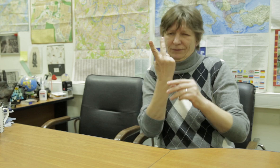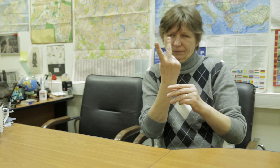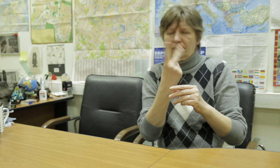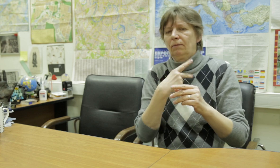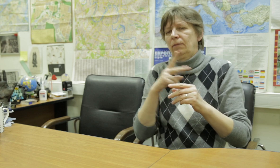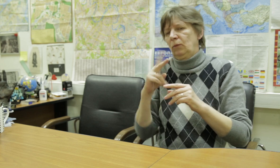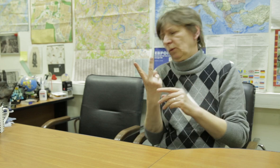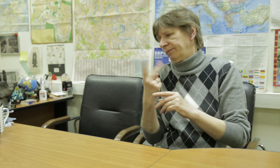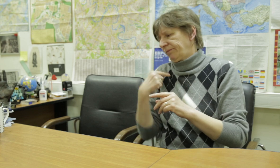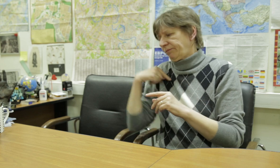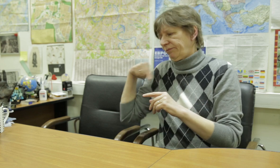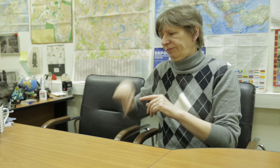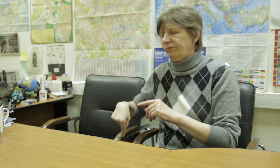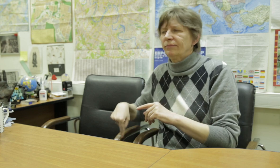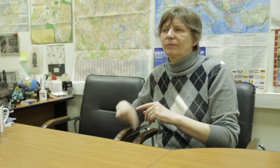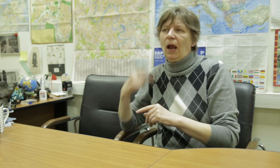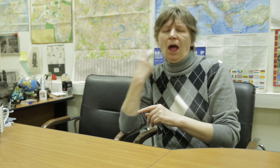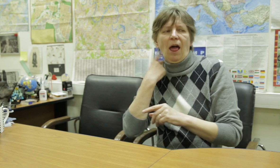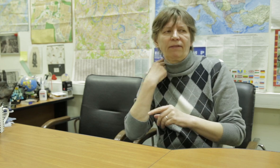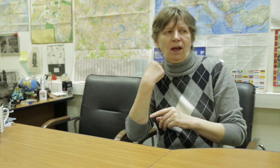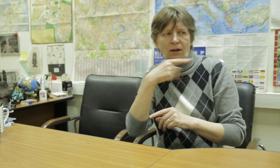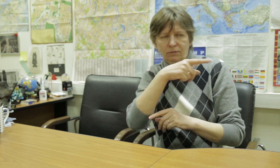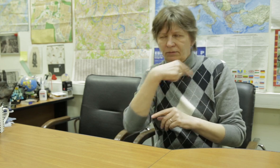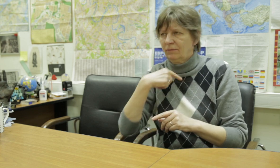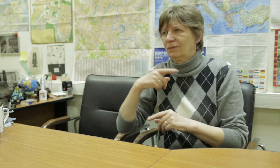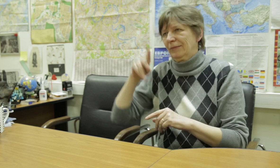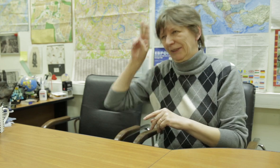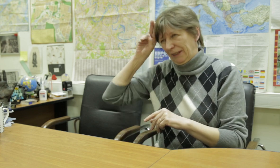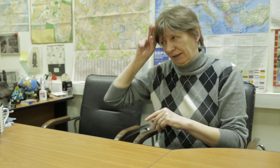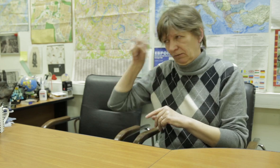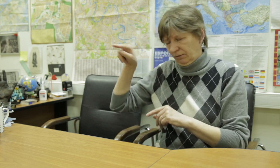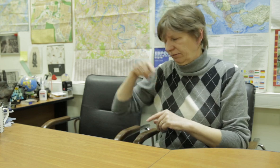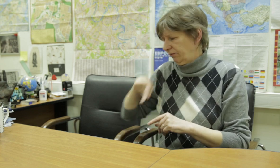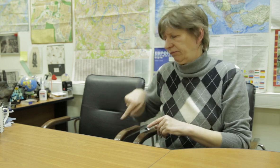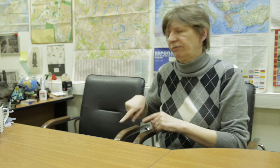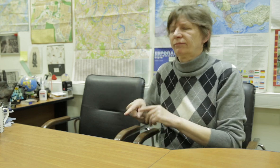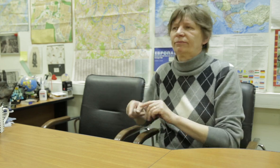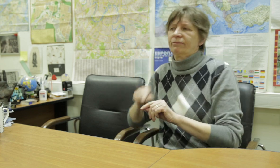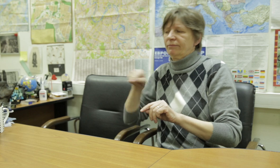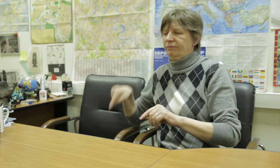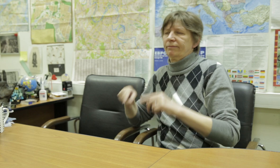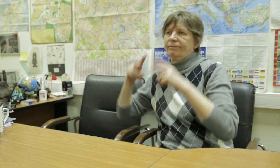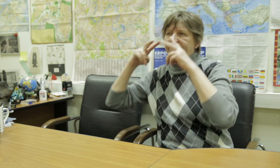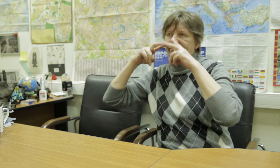No, I am not picking RGSAI as a favorite. That’s not true. It is impossible for